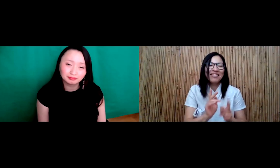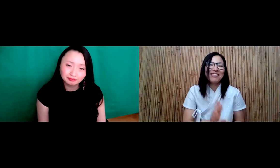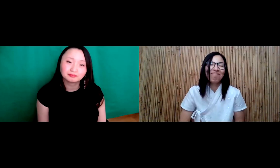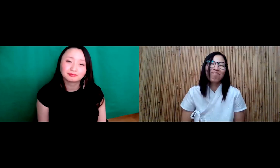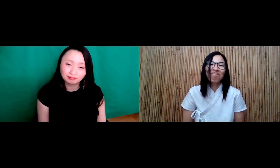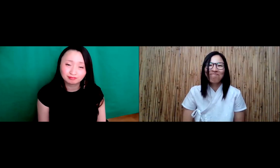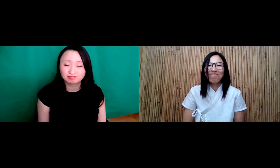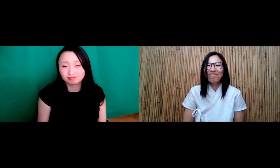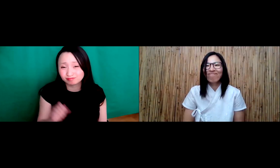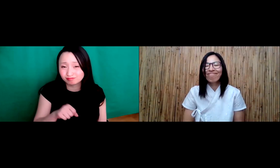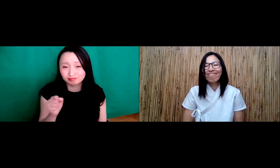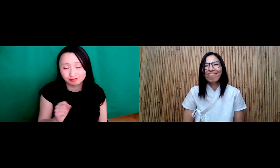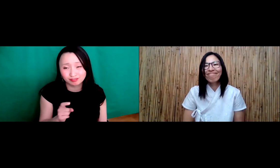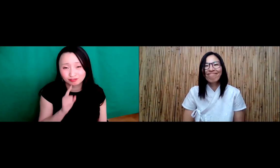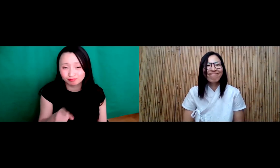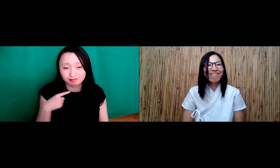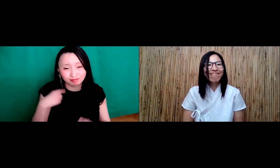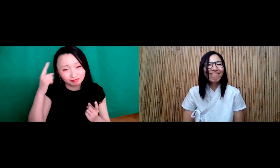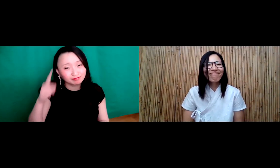so people can look up to that, especially amongst the Asian American